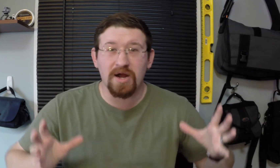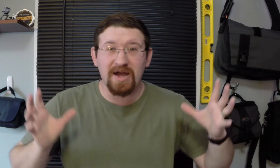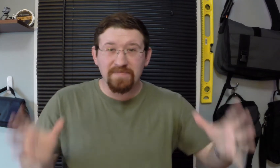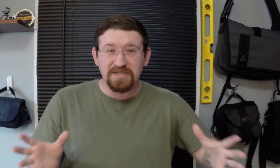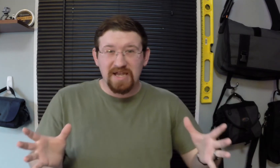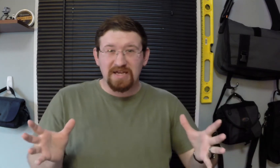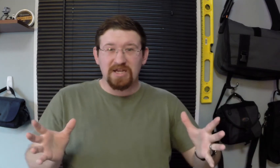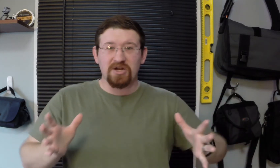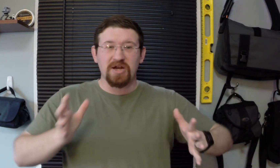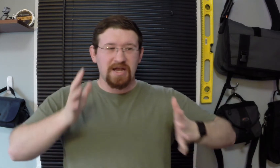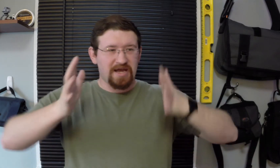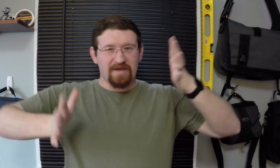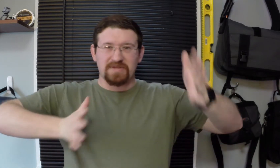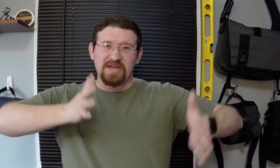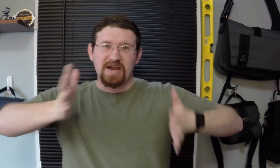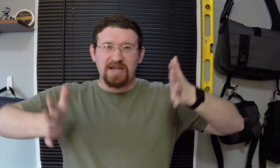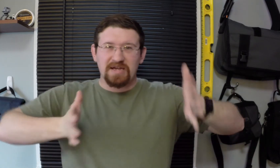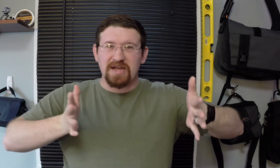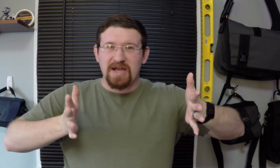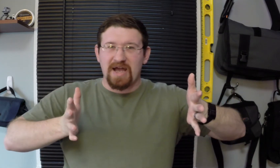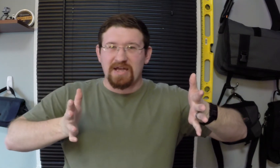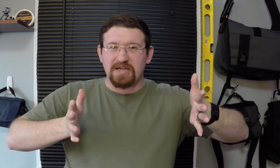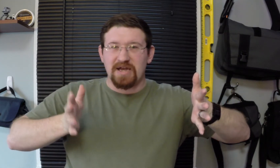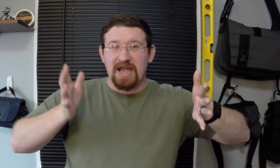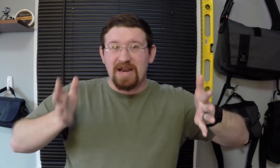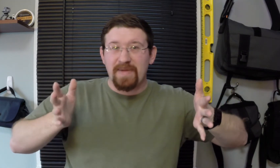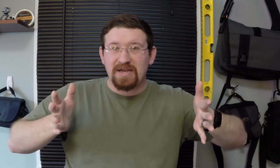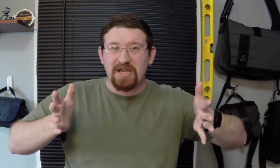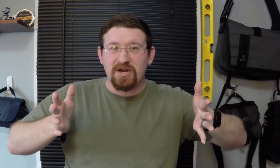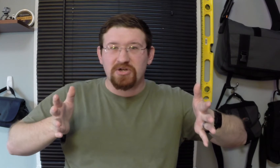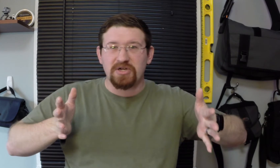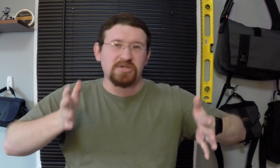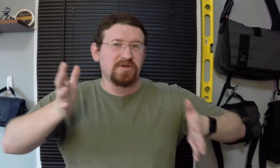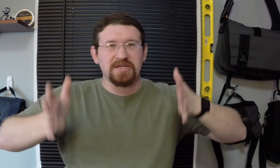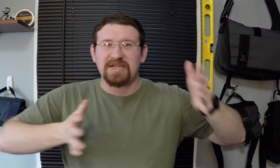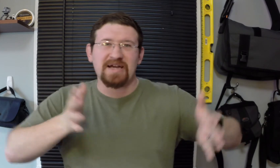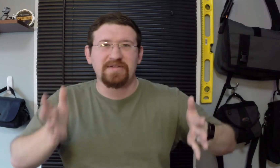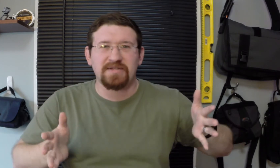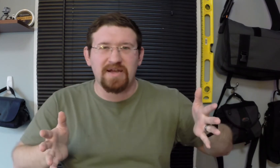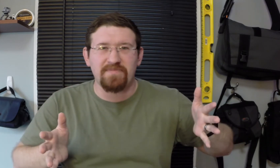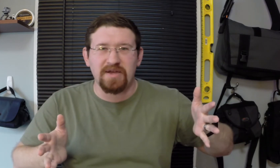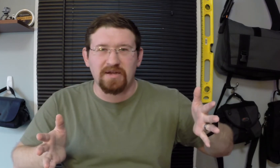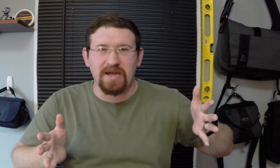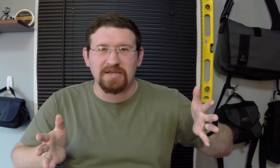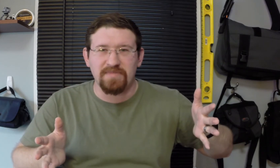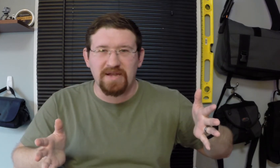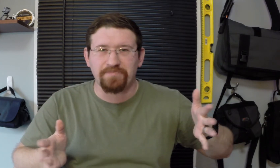where I am standing here and I'm signing and an animated character is doing exactly the same thing as me.